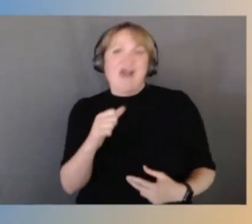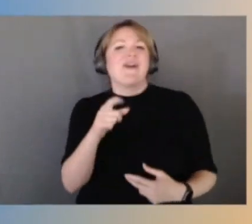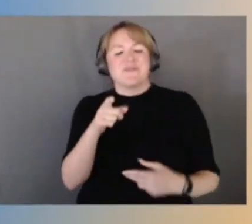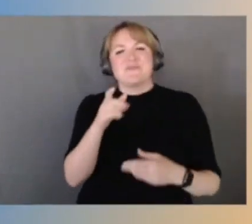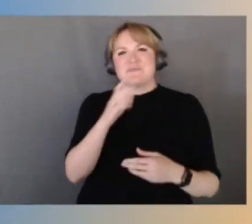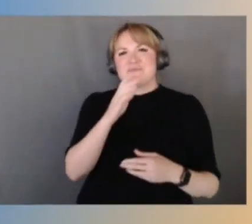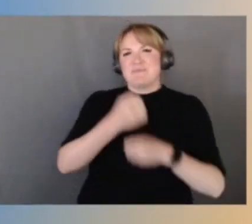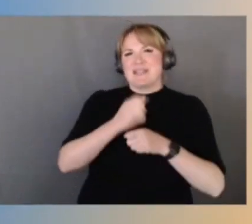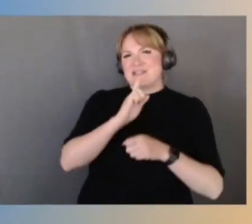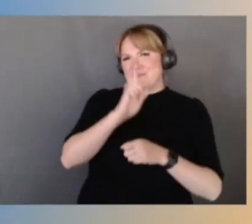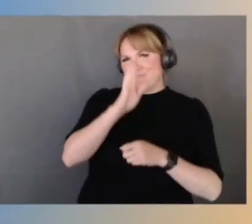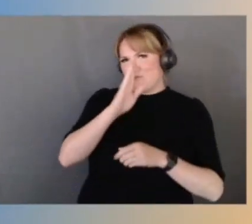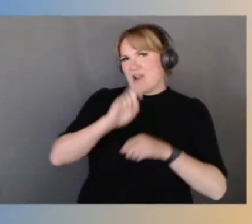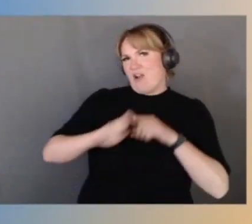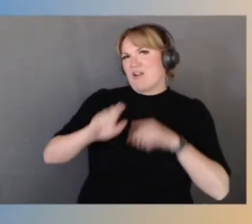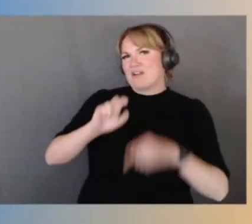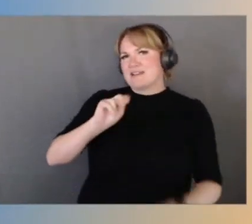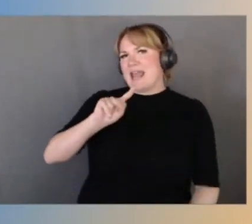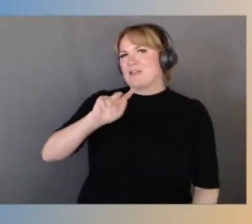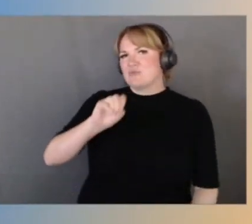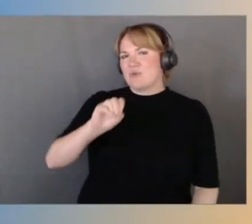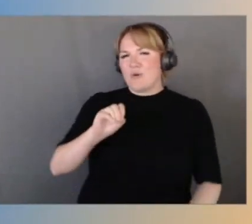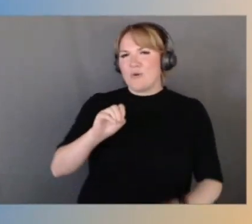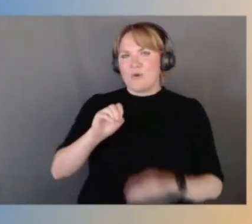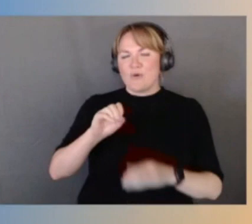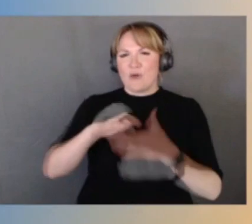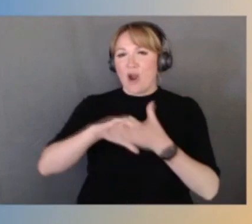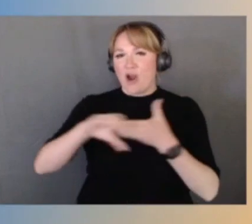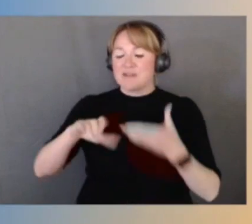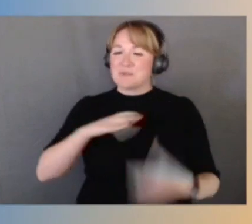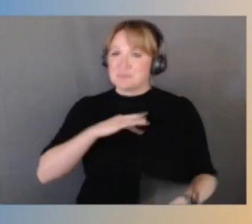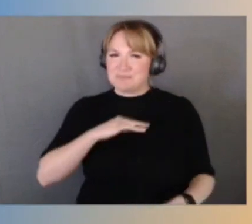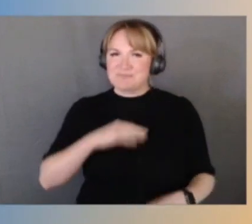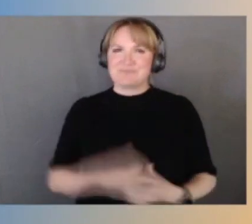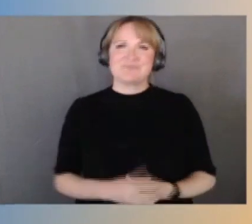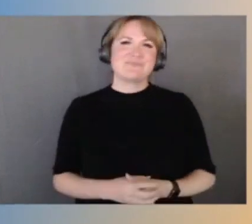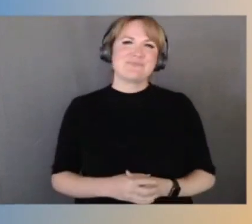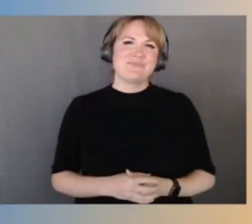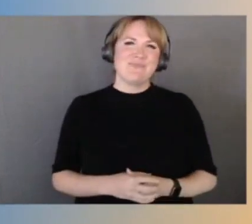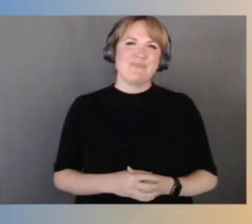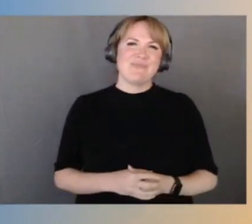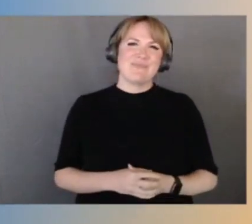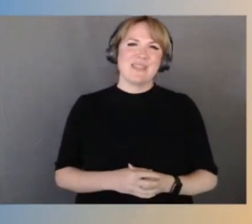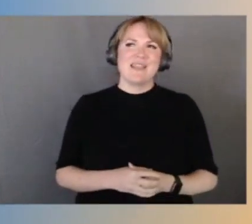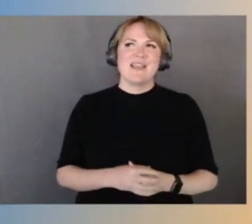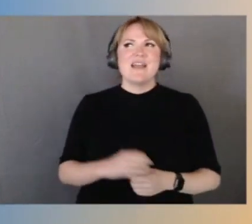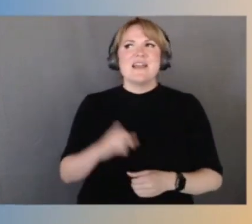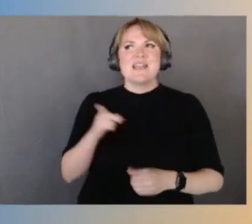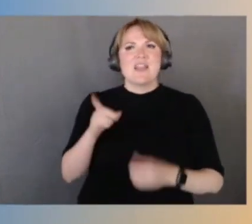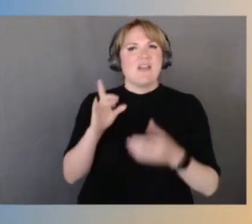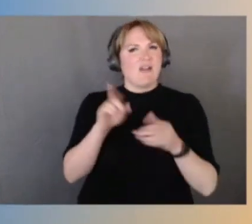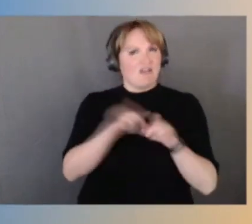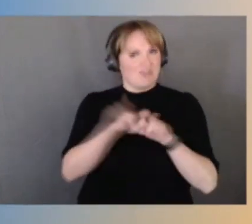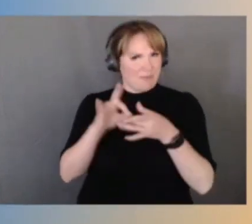thought that was really cool. And that the fact that as he told us, the CPU is simply a peripheral.